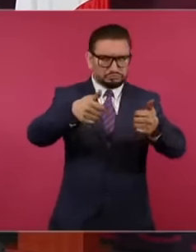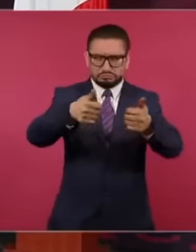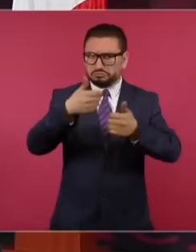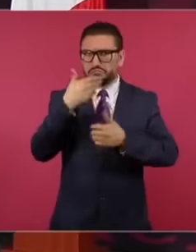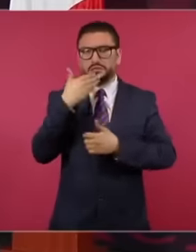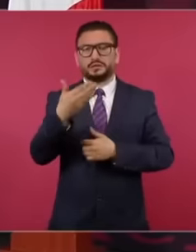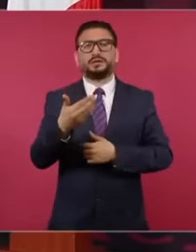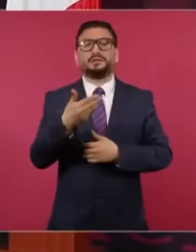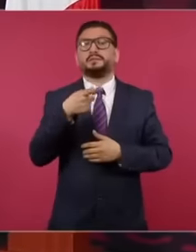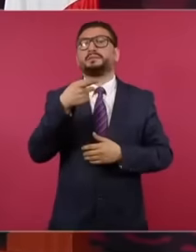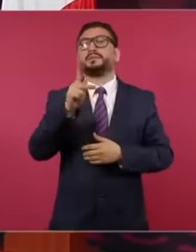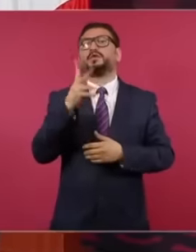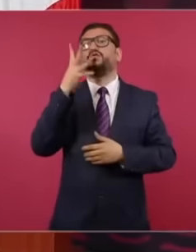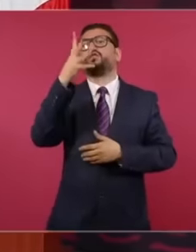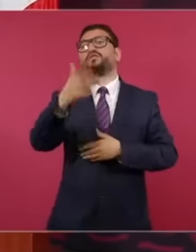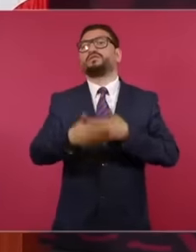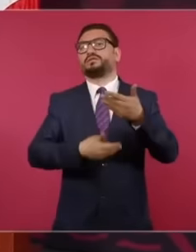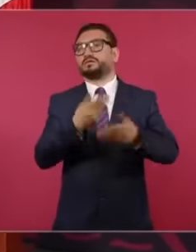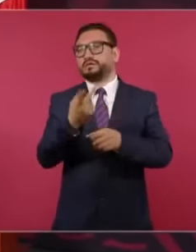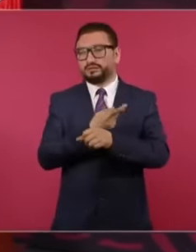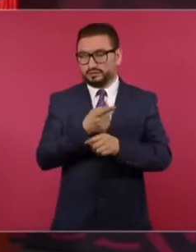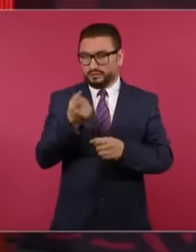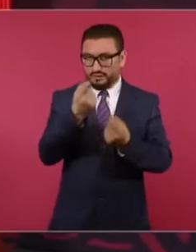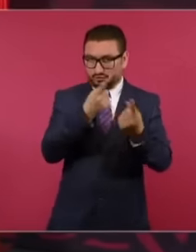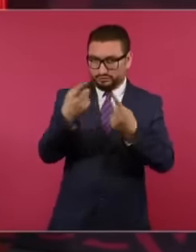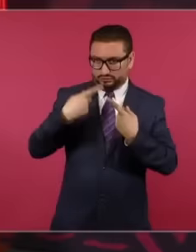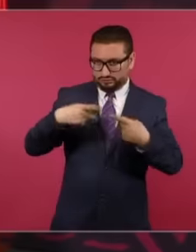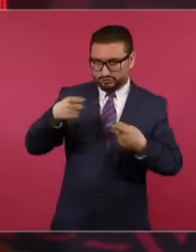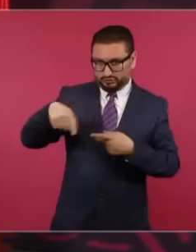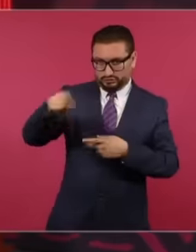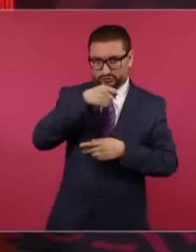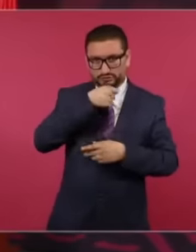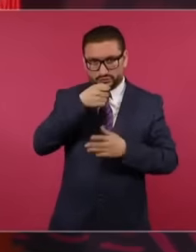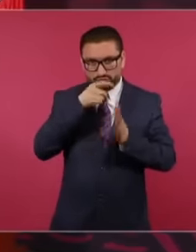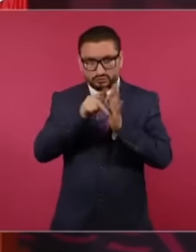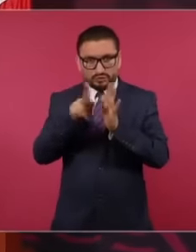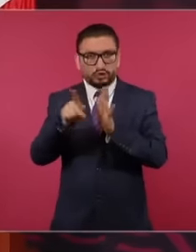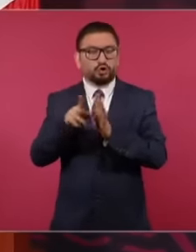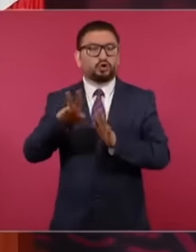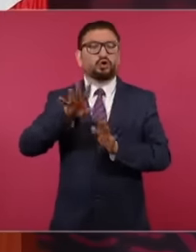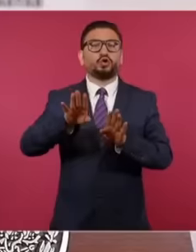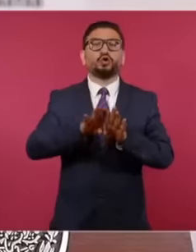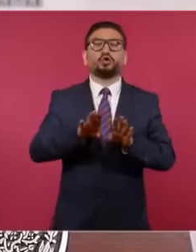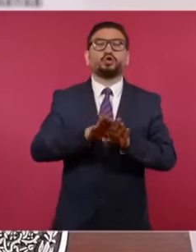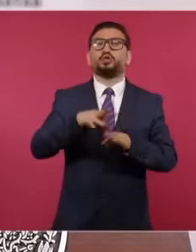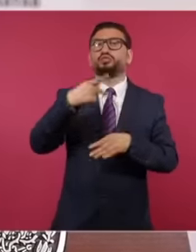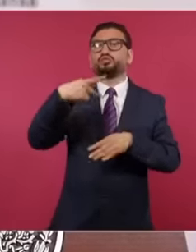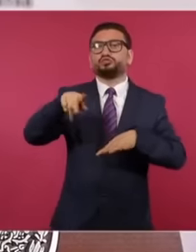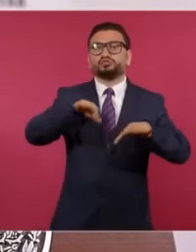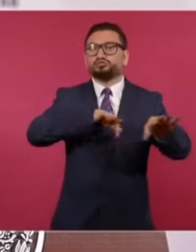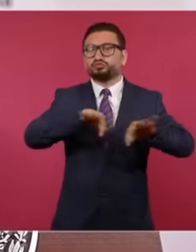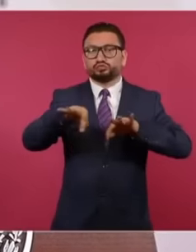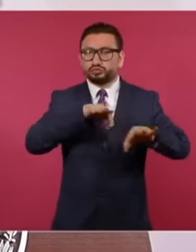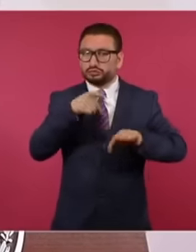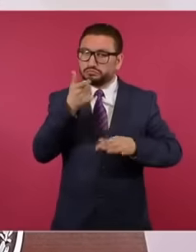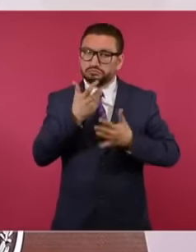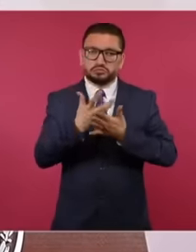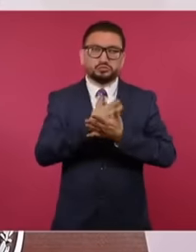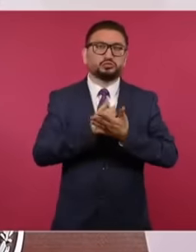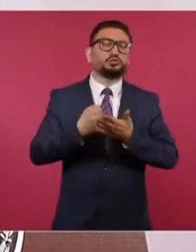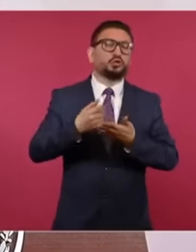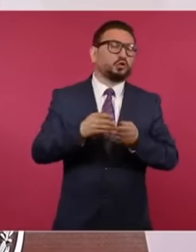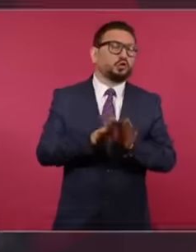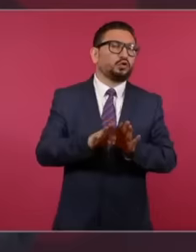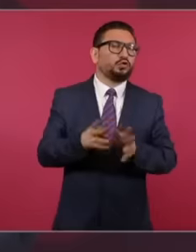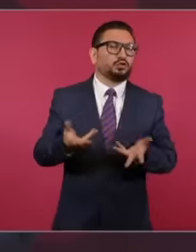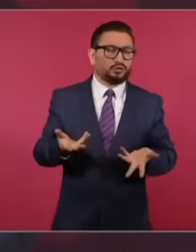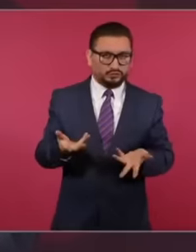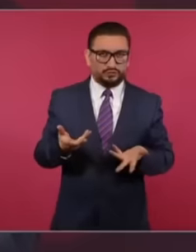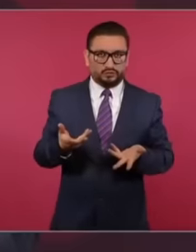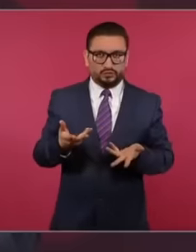what's going to happen to journalists? How are they going to guarantee their I think in a